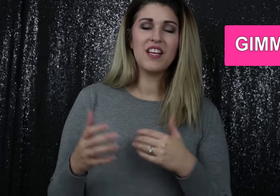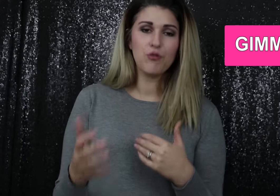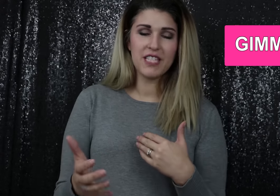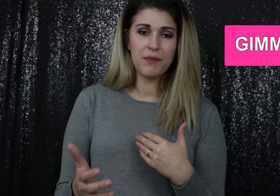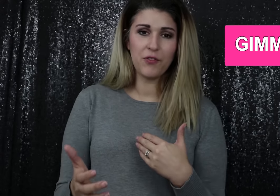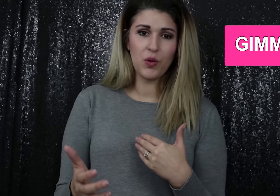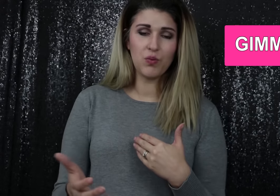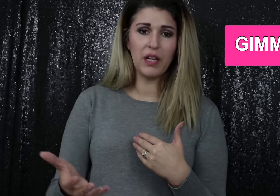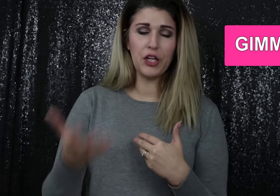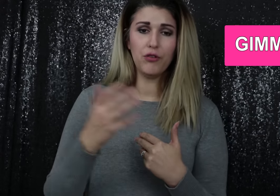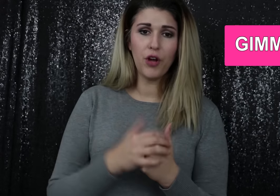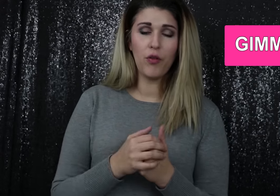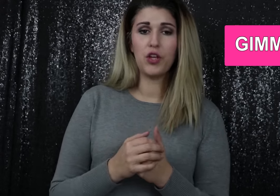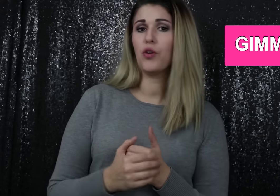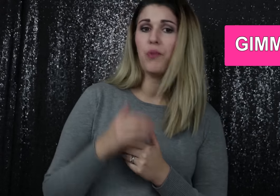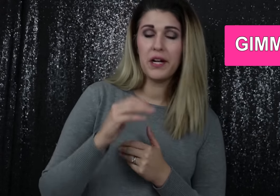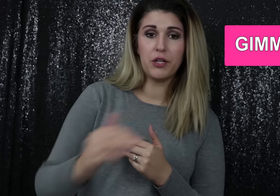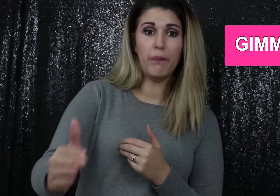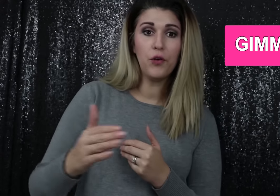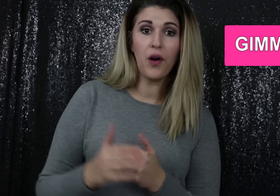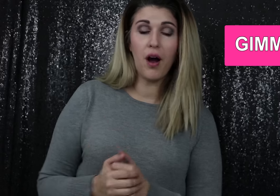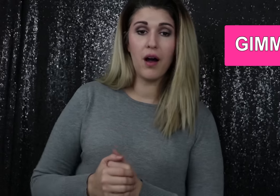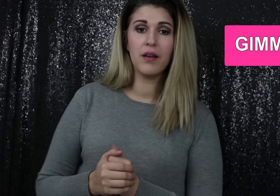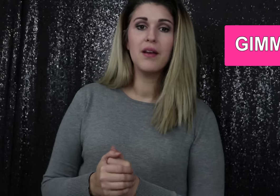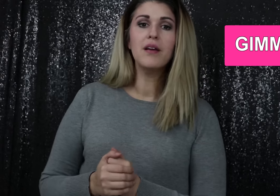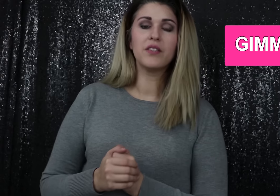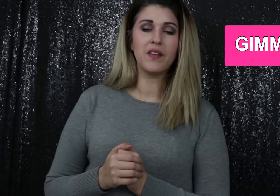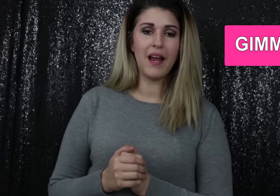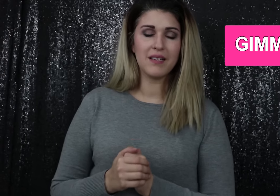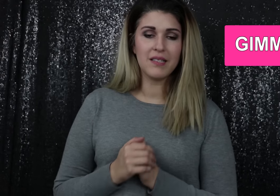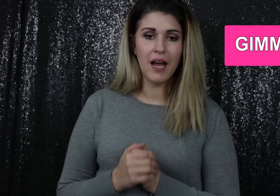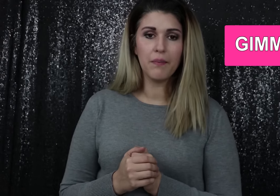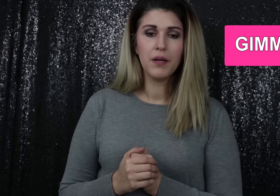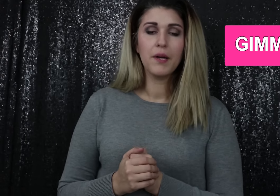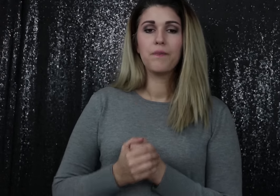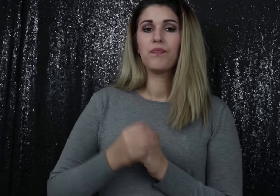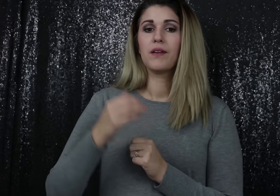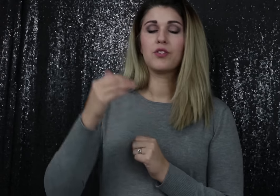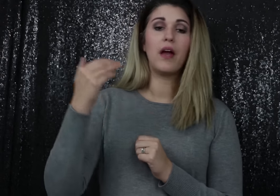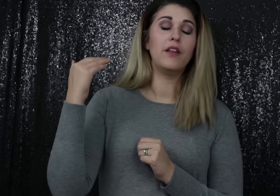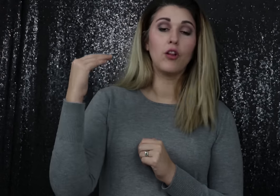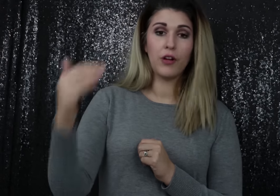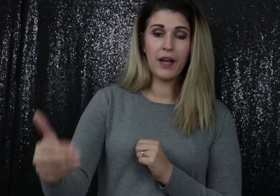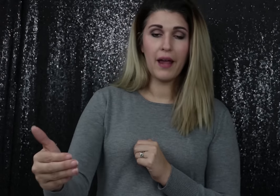This receptive quiz, we'll let you know that you're ready to move on to the next step and learning